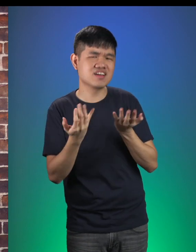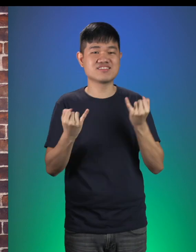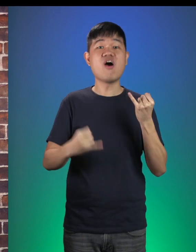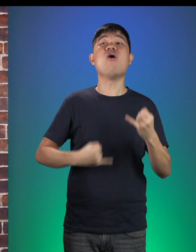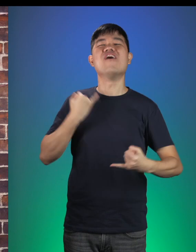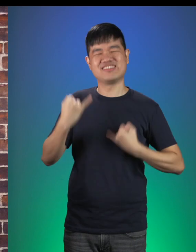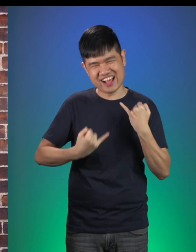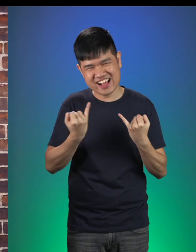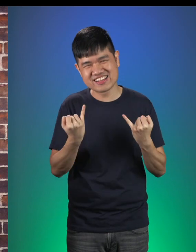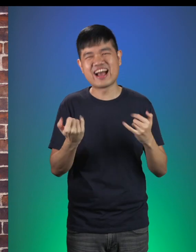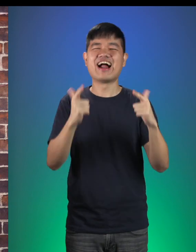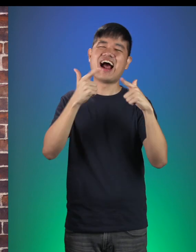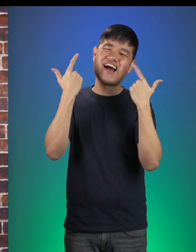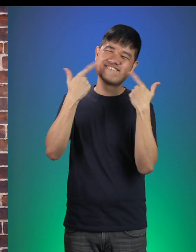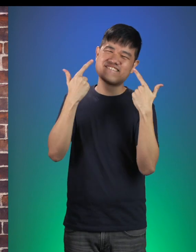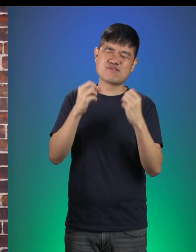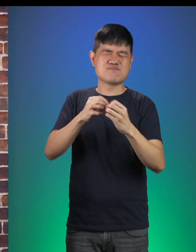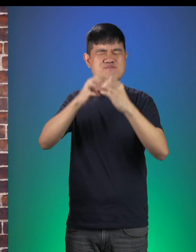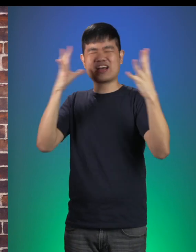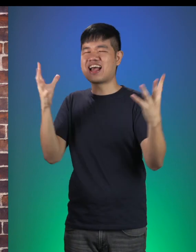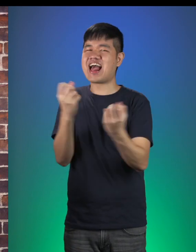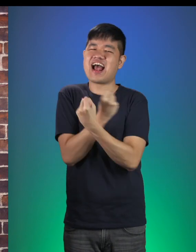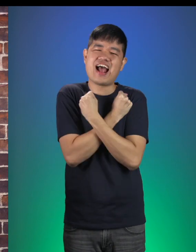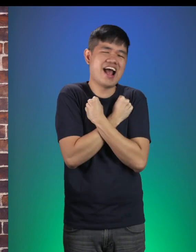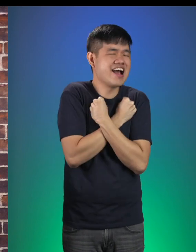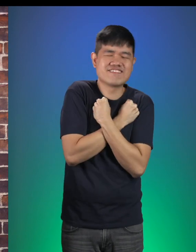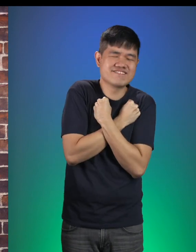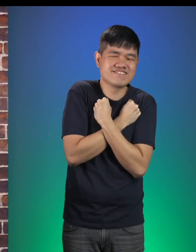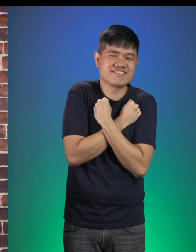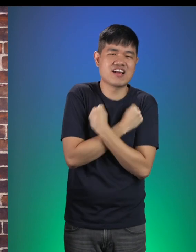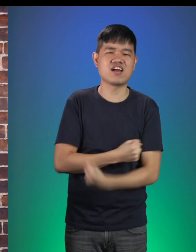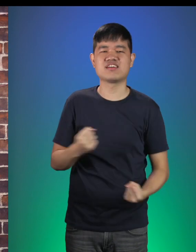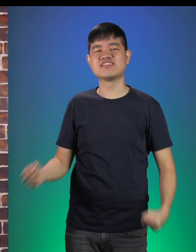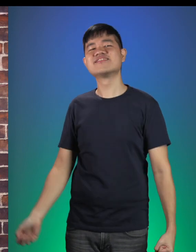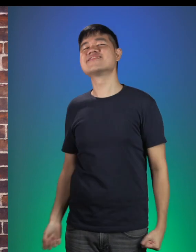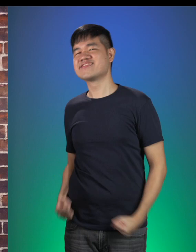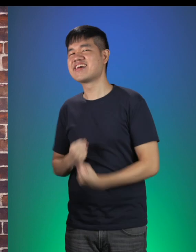Joy, laughter and lots of love.